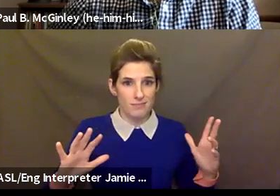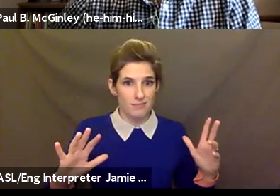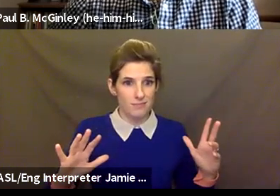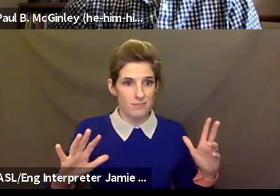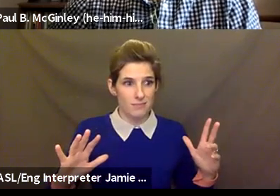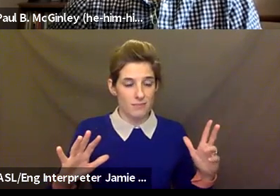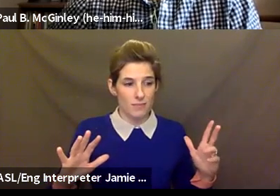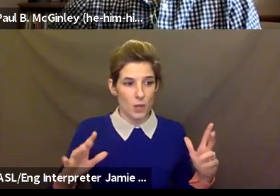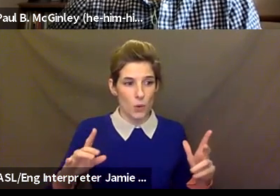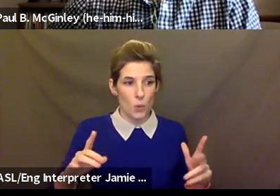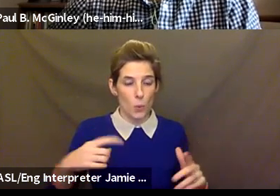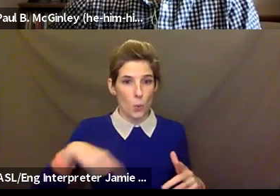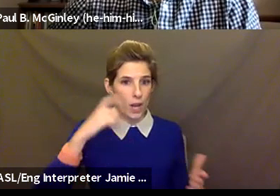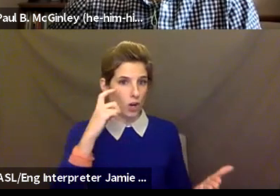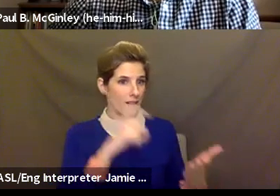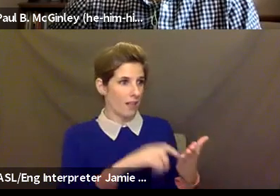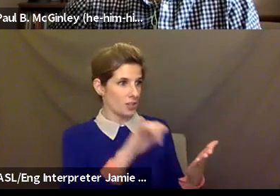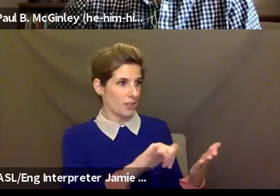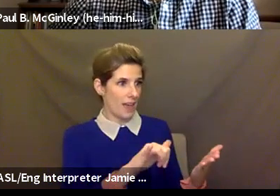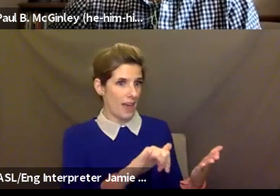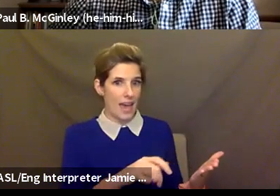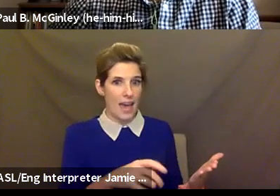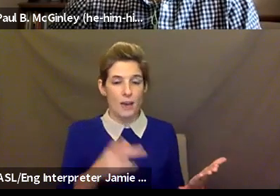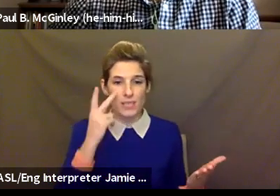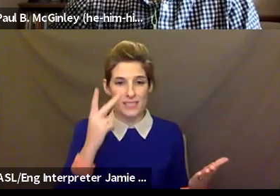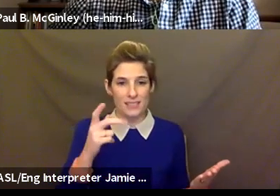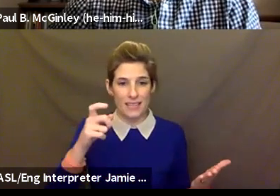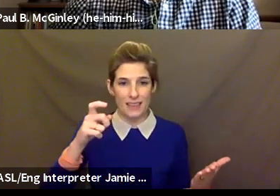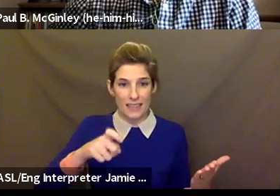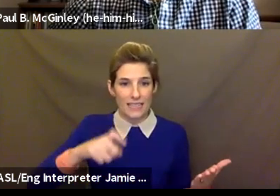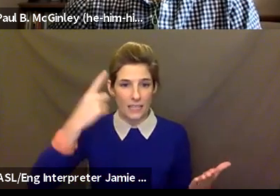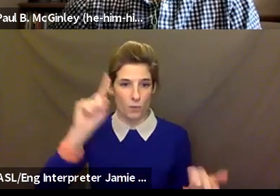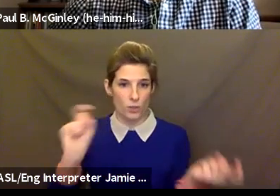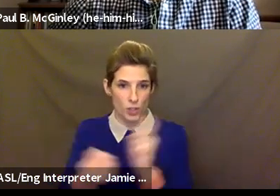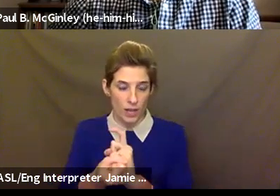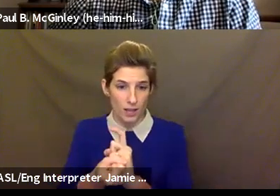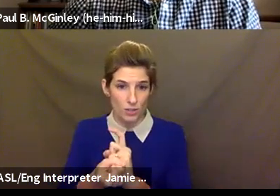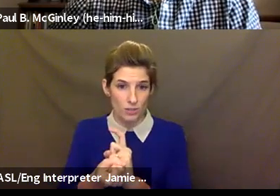change things, I think. But then there are some things that are like, well, this is the same, you know. Like ArtsConnection,